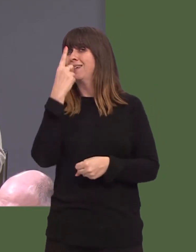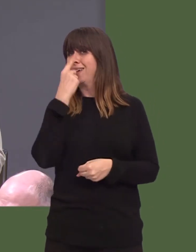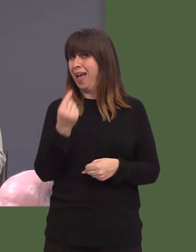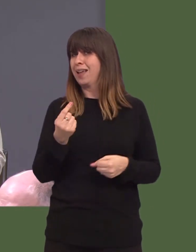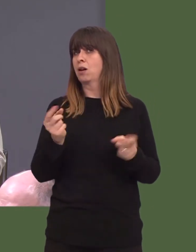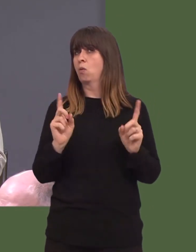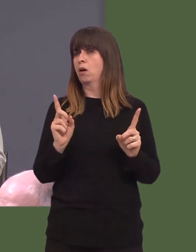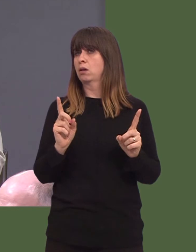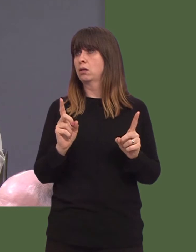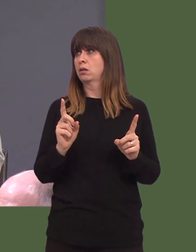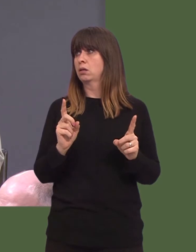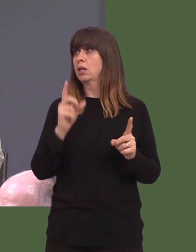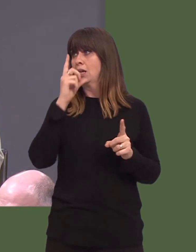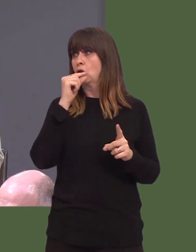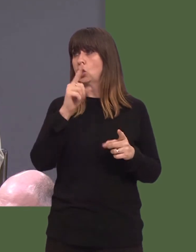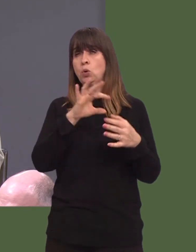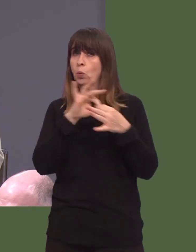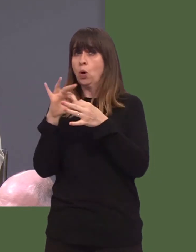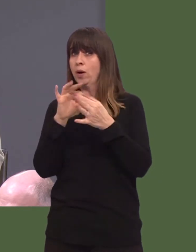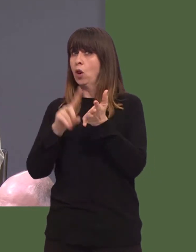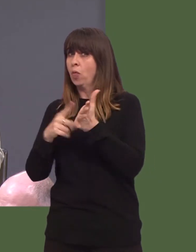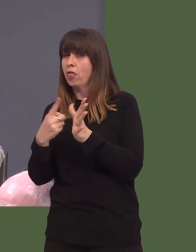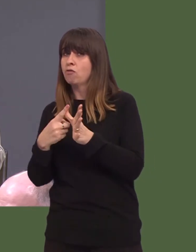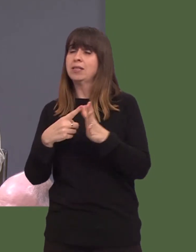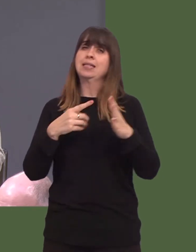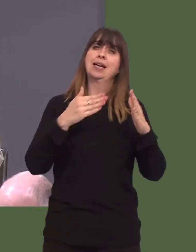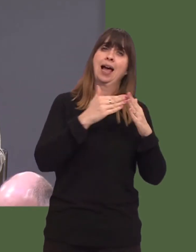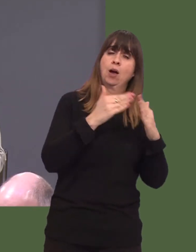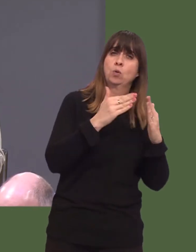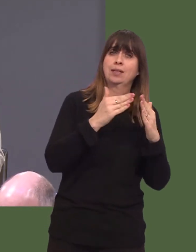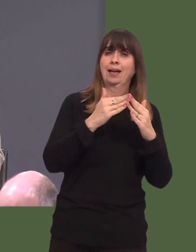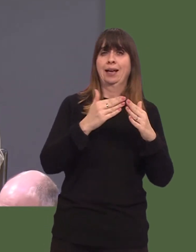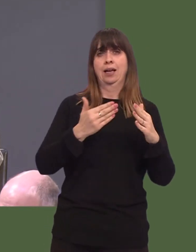working in conjunction with local authorities and housing providers, to break down the barriers